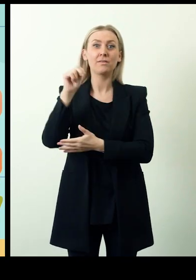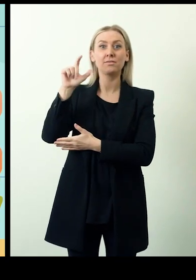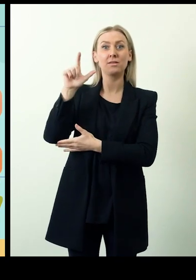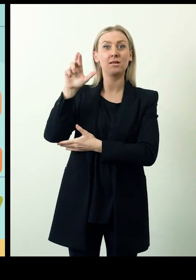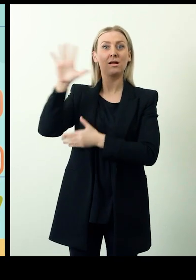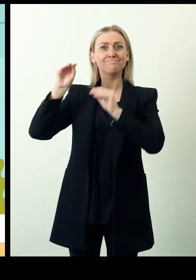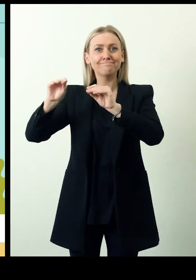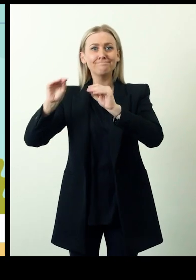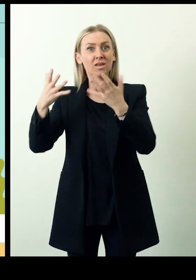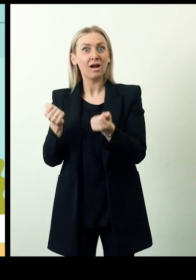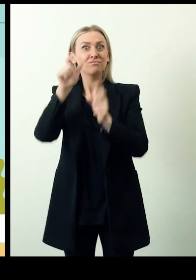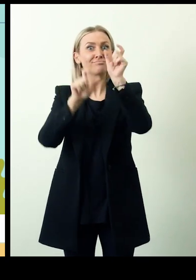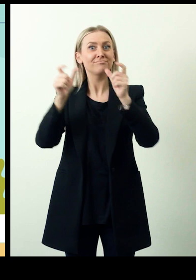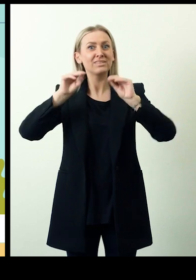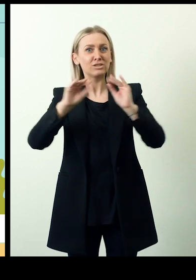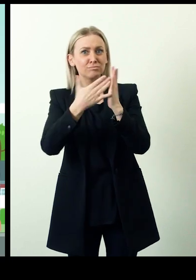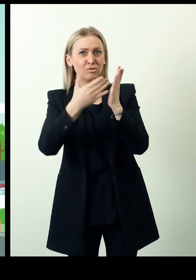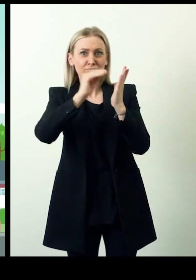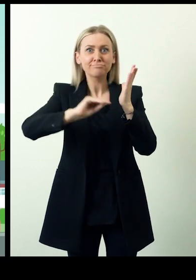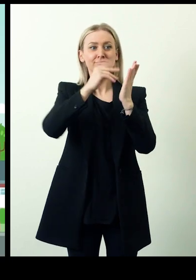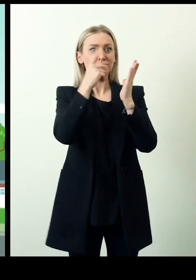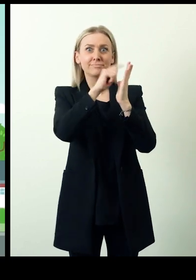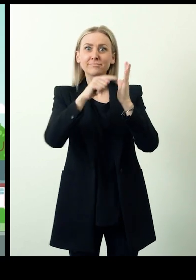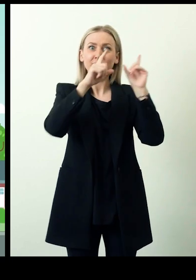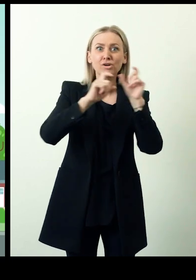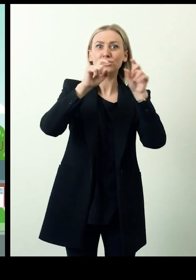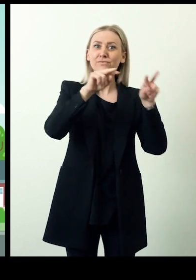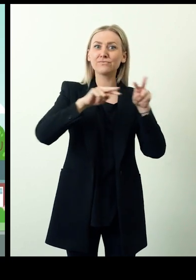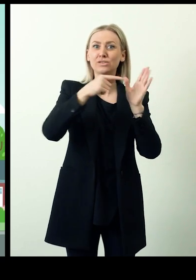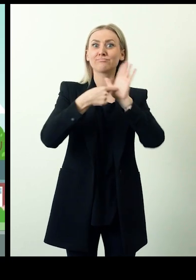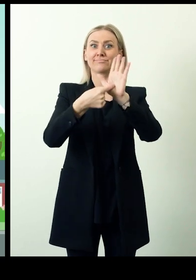NLR has developed educational manuals and tools such as pictures and videos.